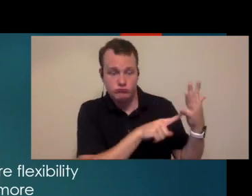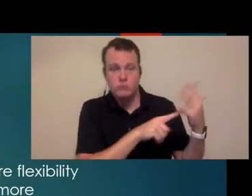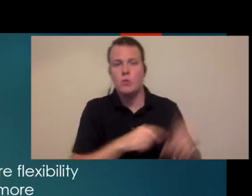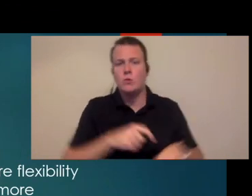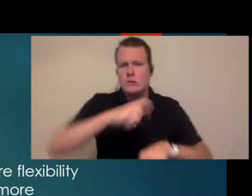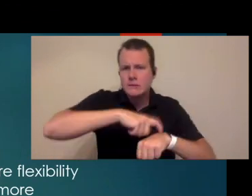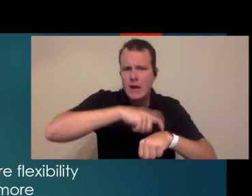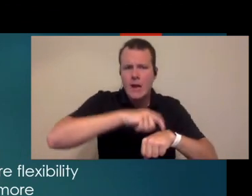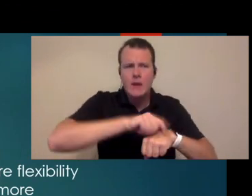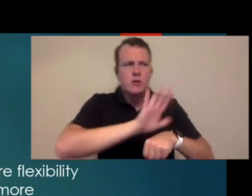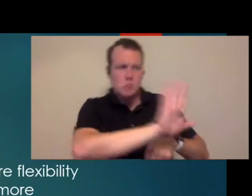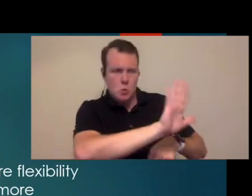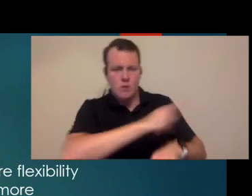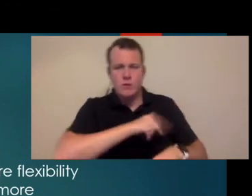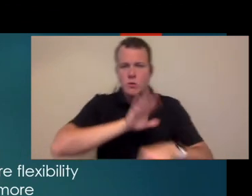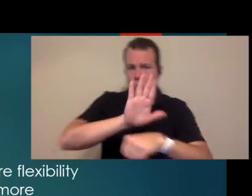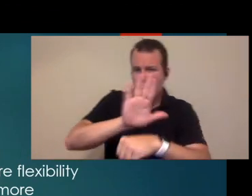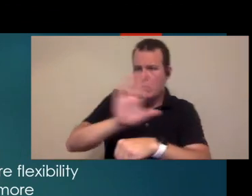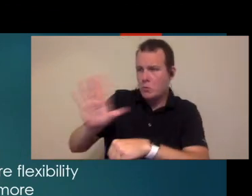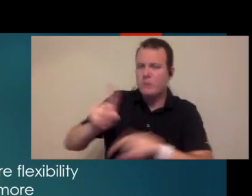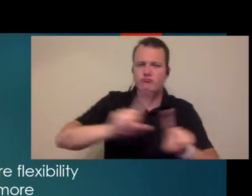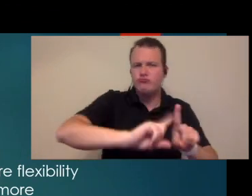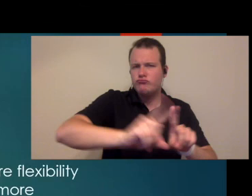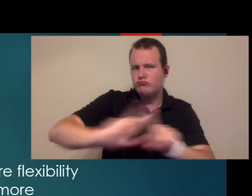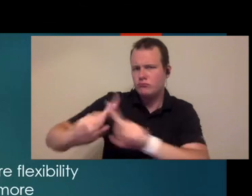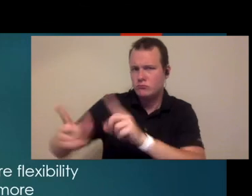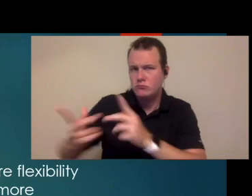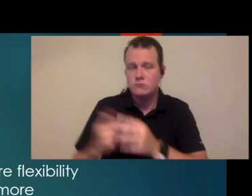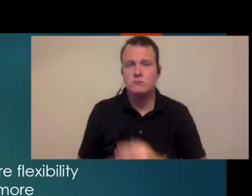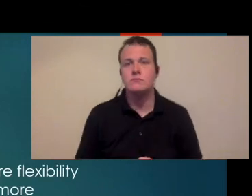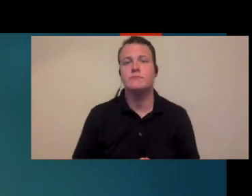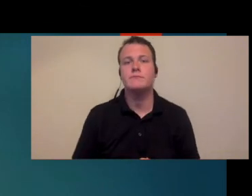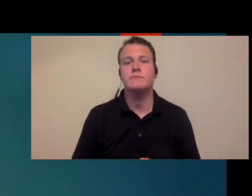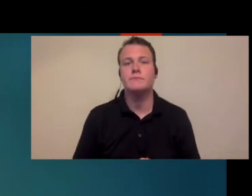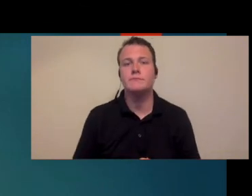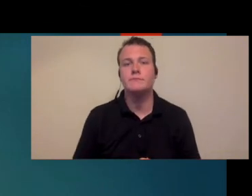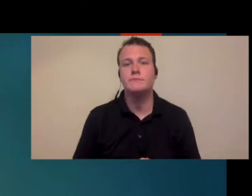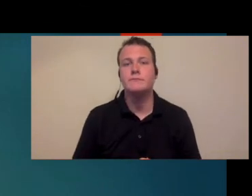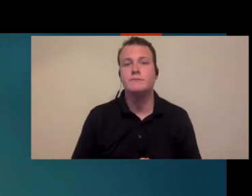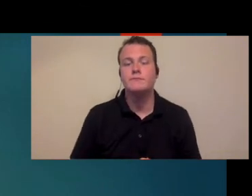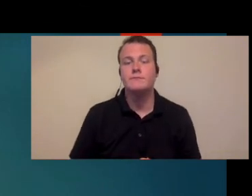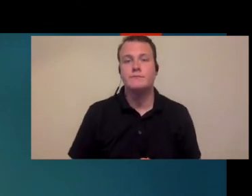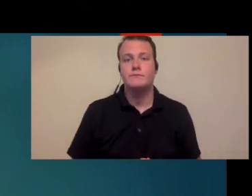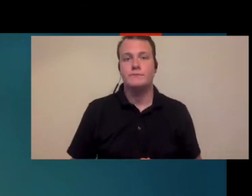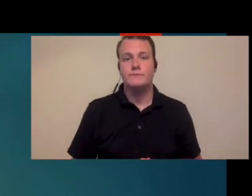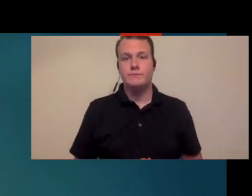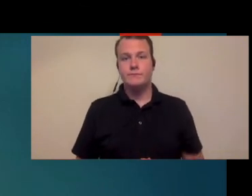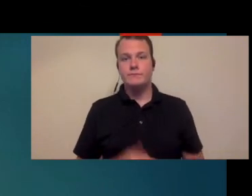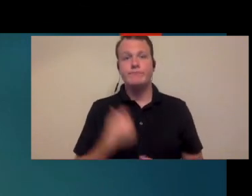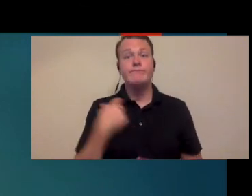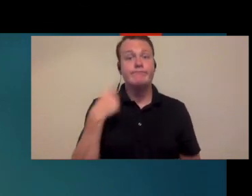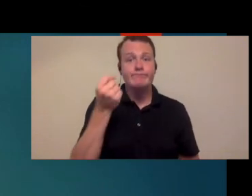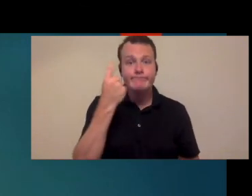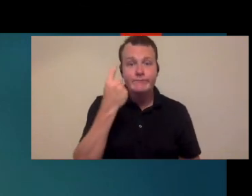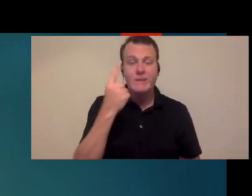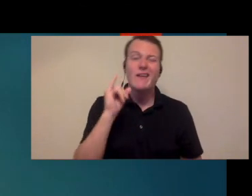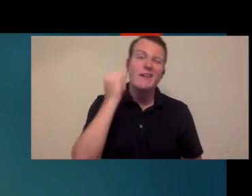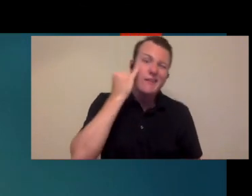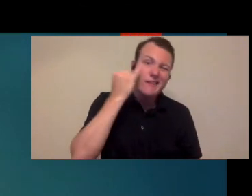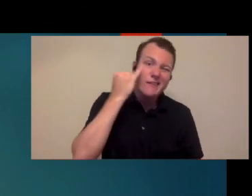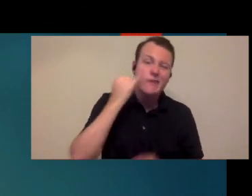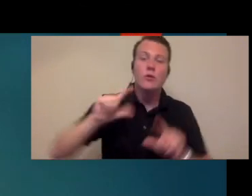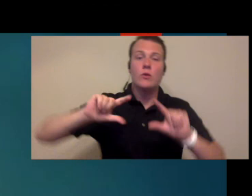for the amount of time that you want to spend next slide so as a group practice